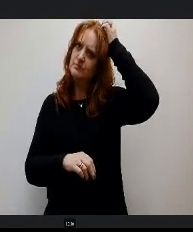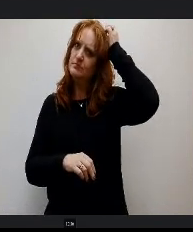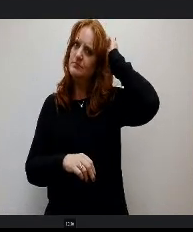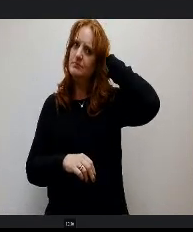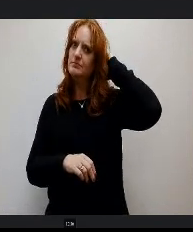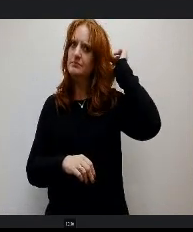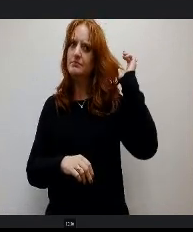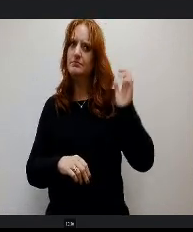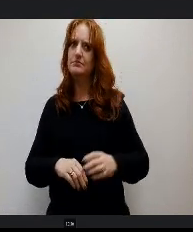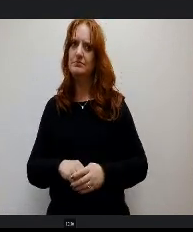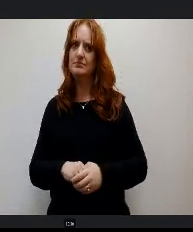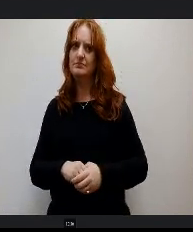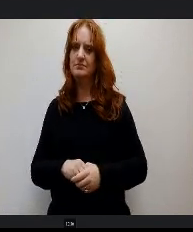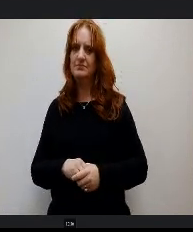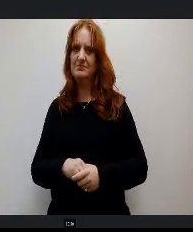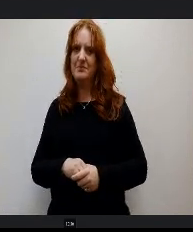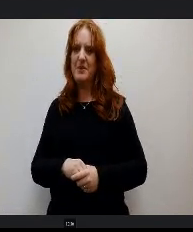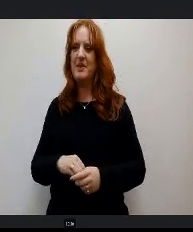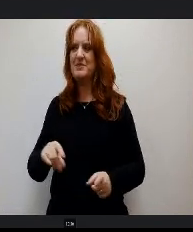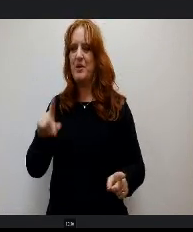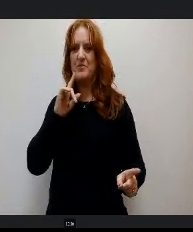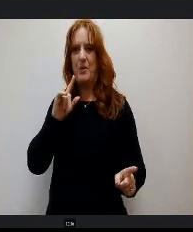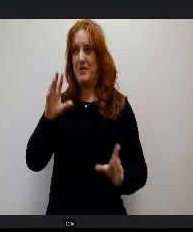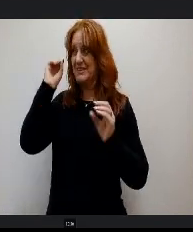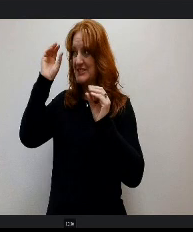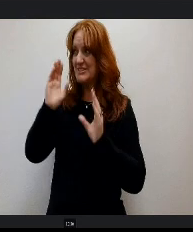For the teachers, non teachers, professionals, paraprofessionals, some